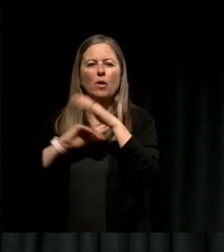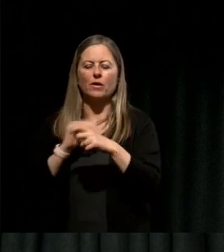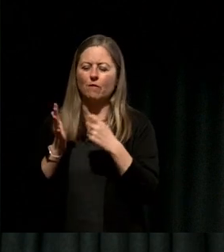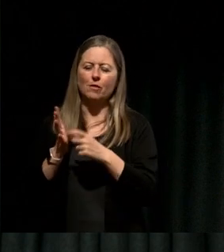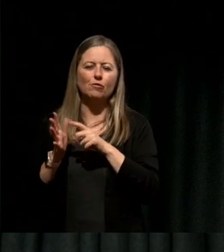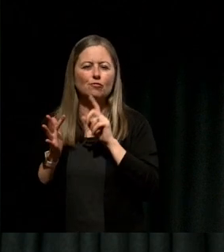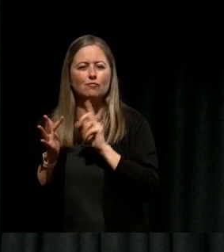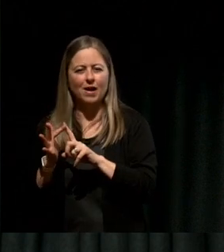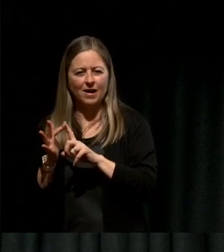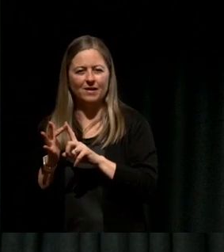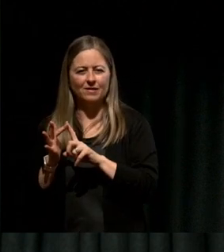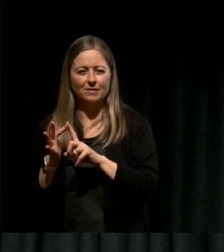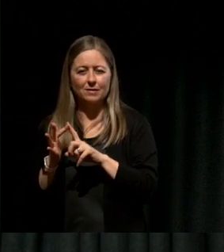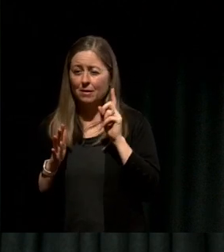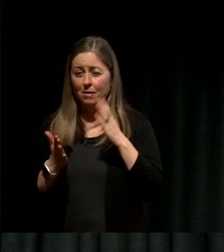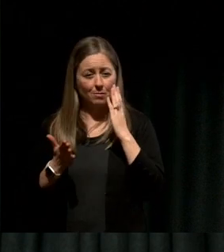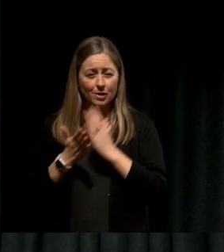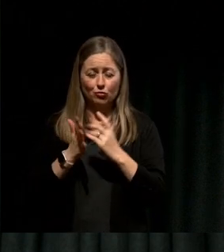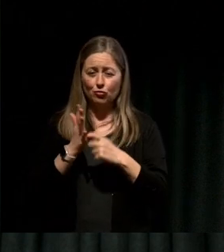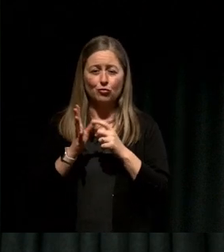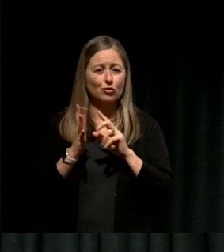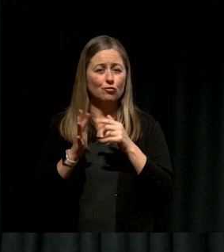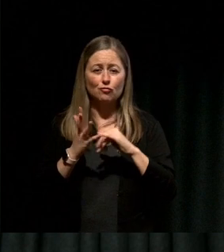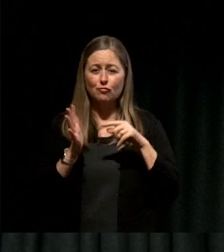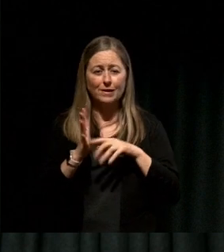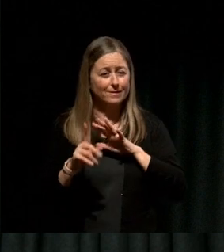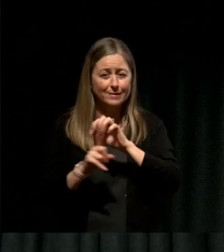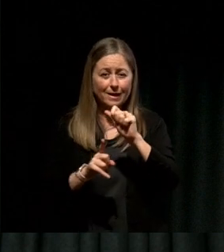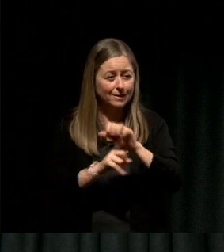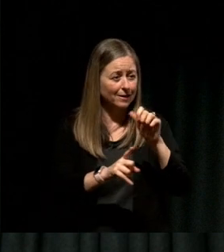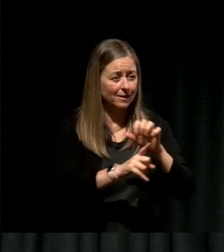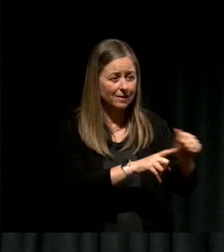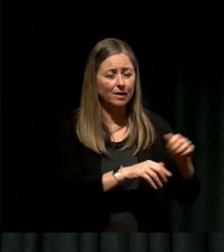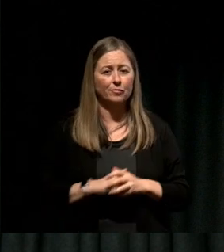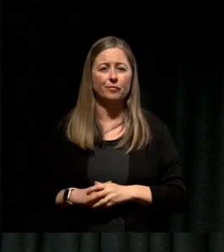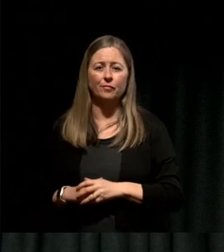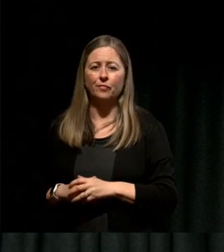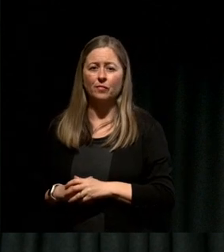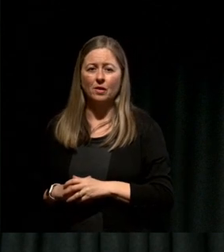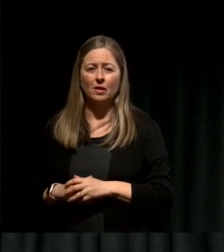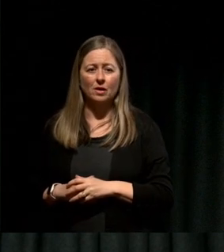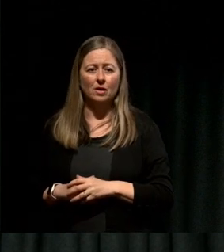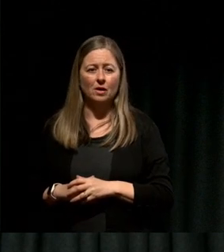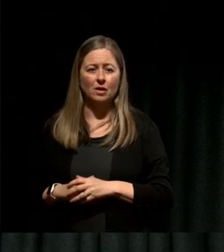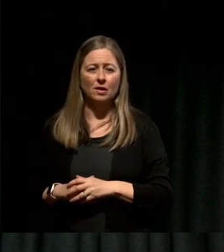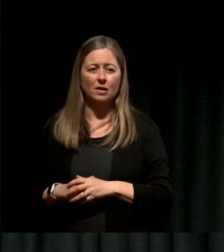was clearly a racial motive to what was happening. This series of incidents escalated to get international attention.